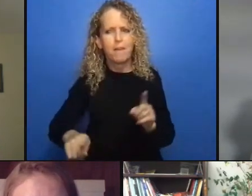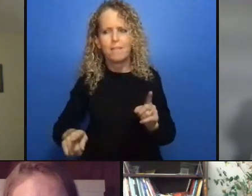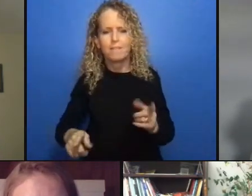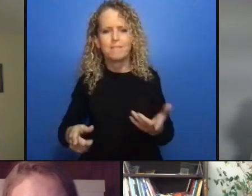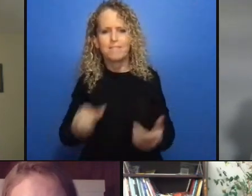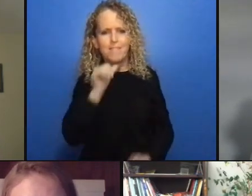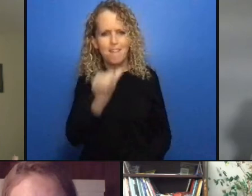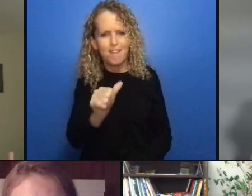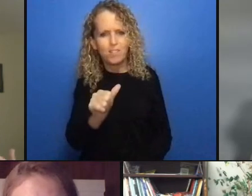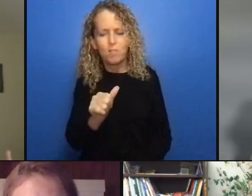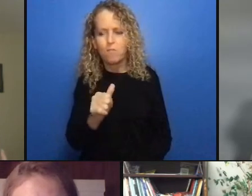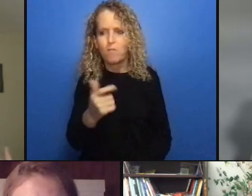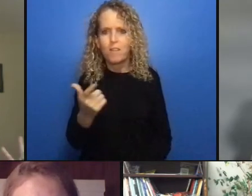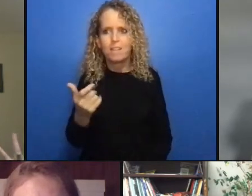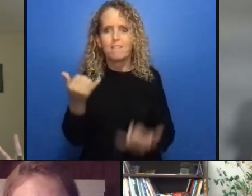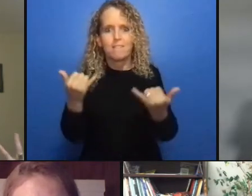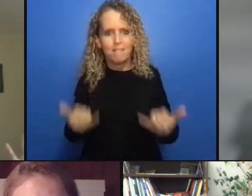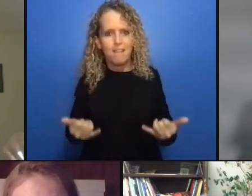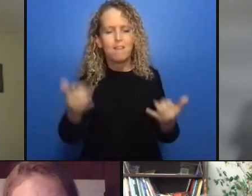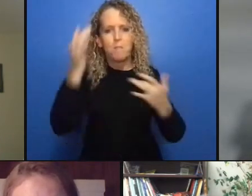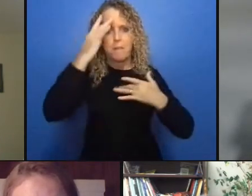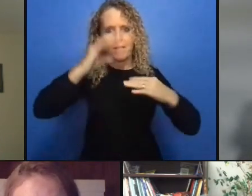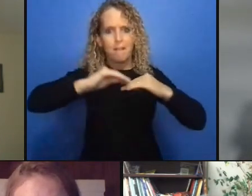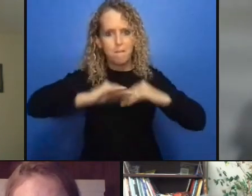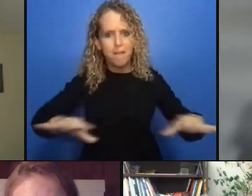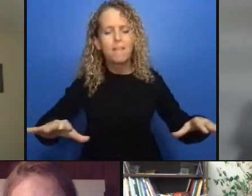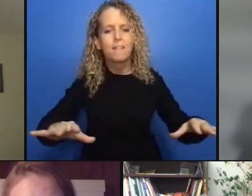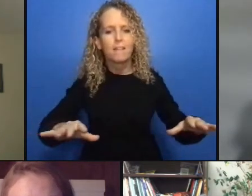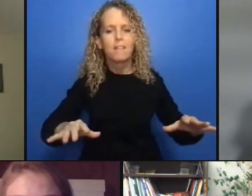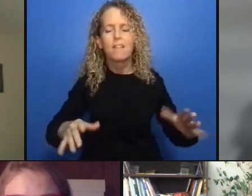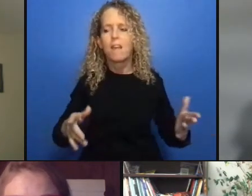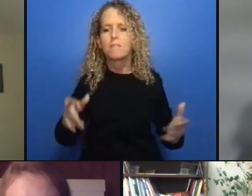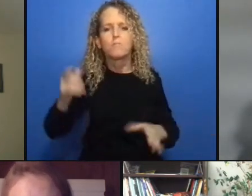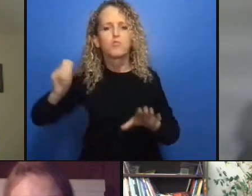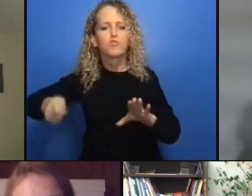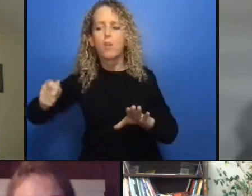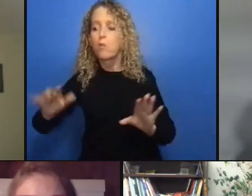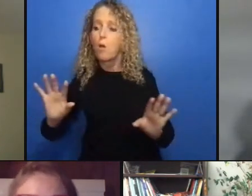of solving problems in communities so there's a whole range of public health approaches that paper